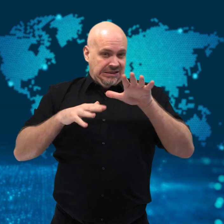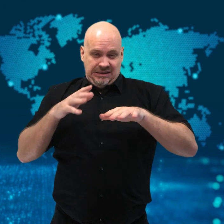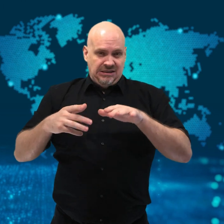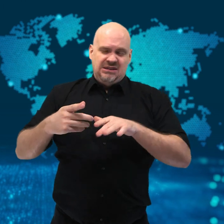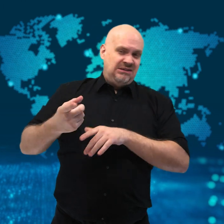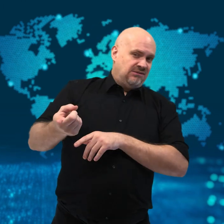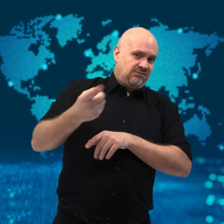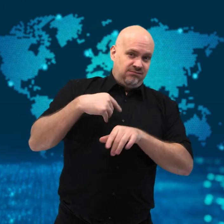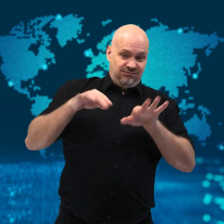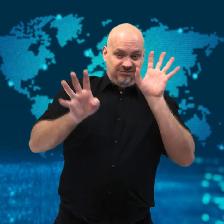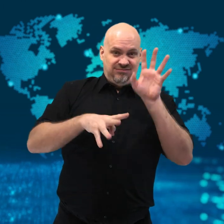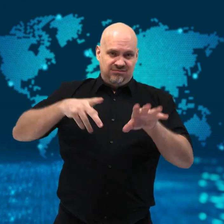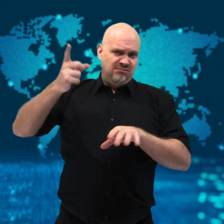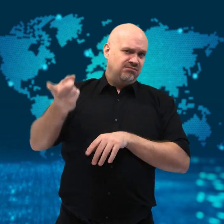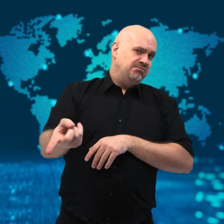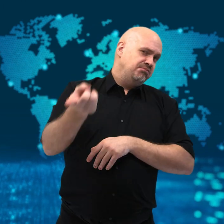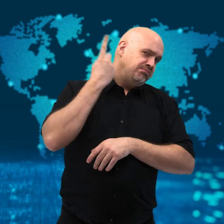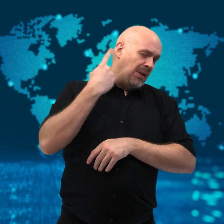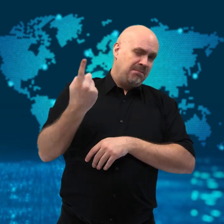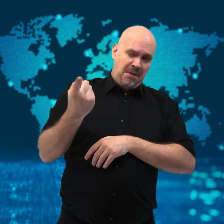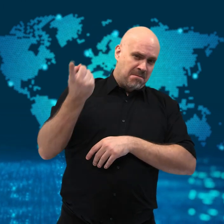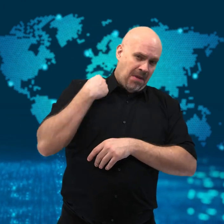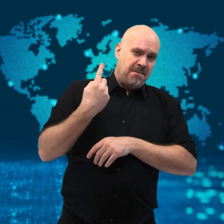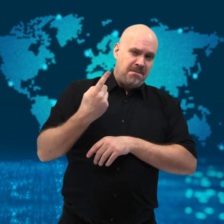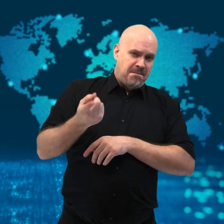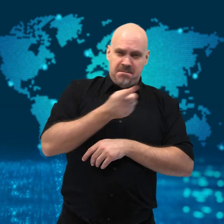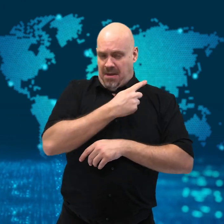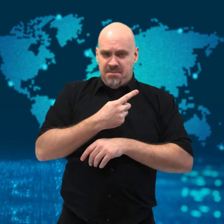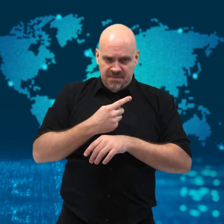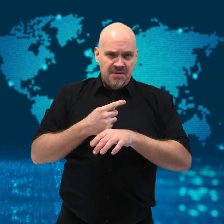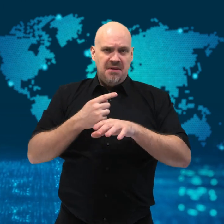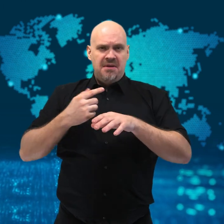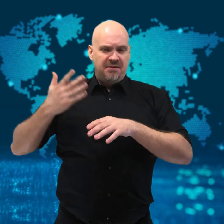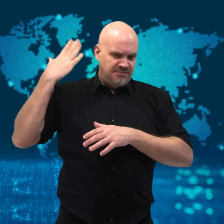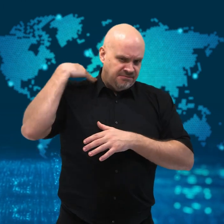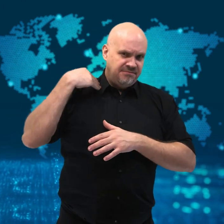It whipped Lance on his neck and upper back,